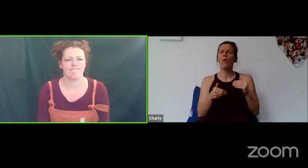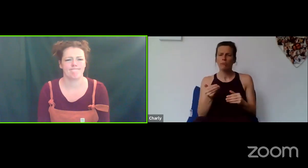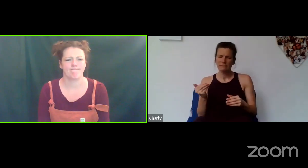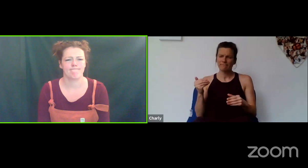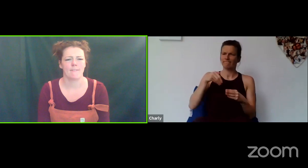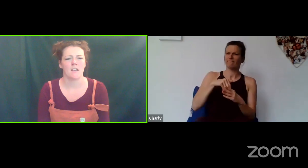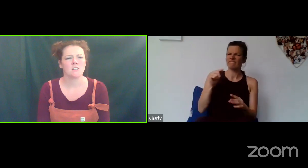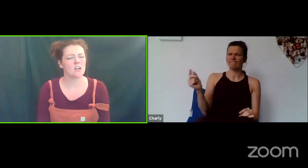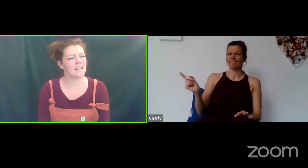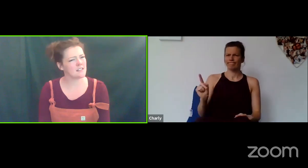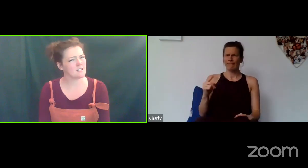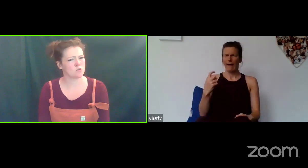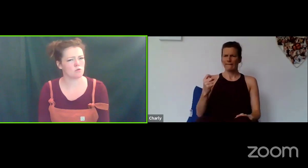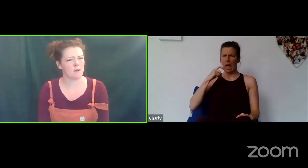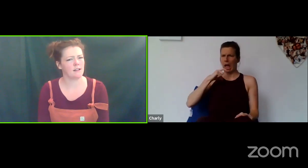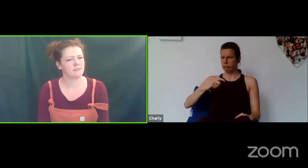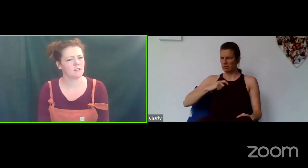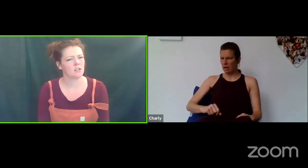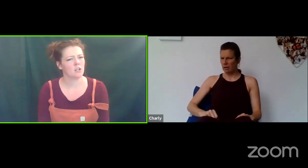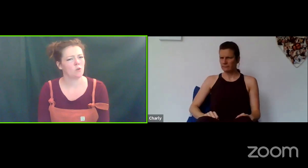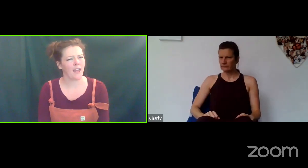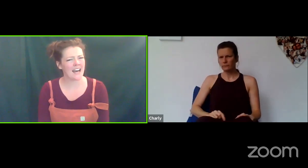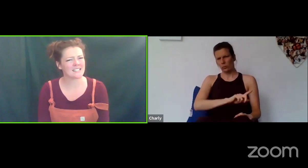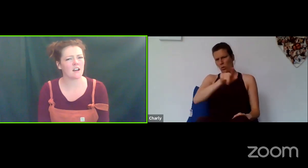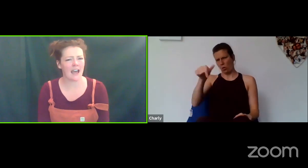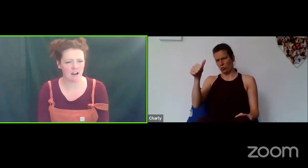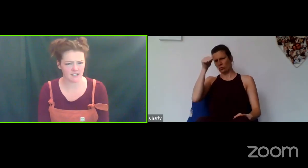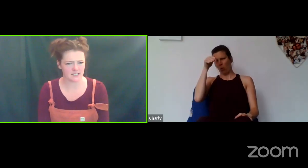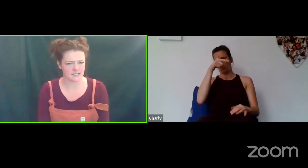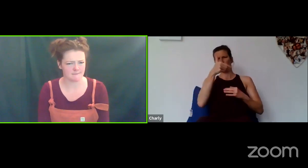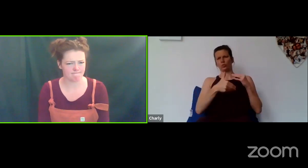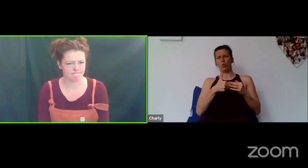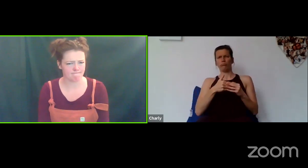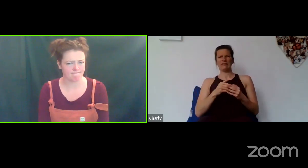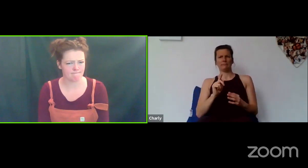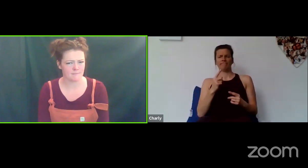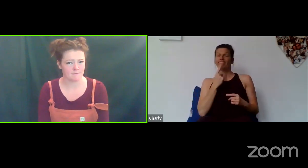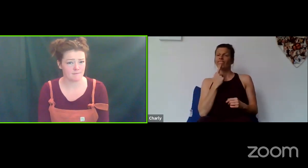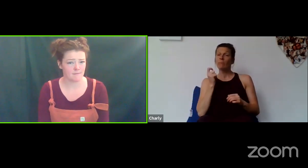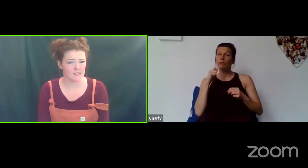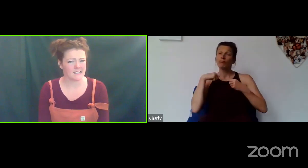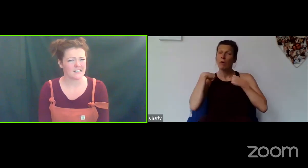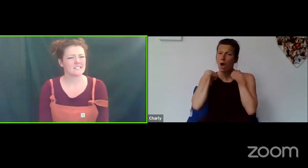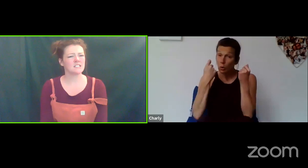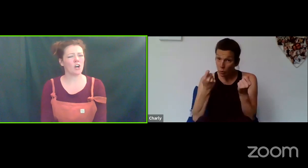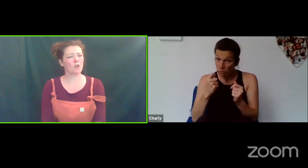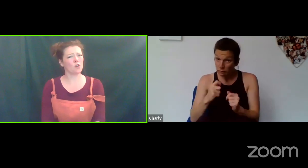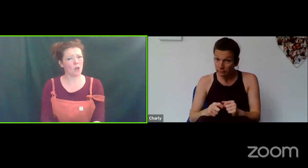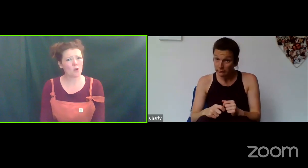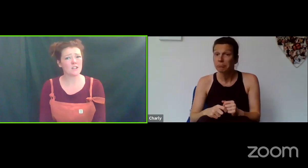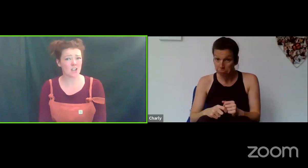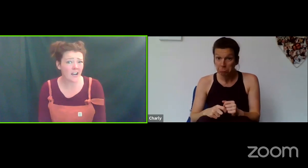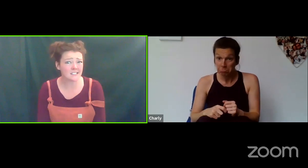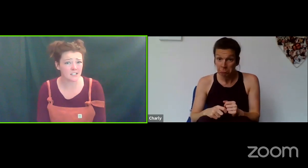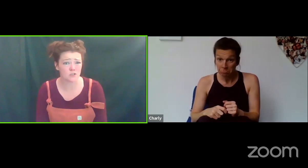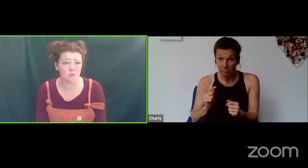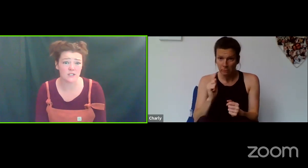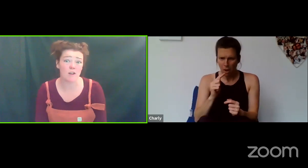So in the story we had characters. So you know the title of the story is